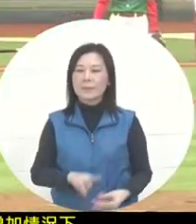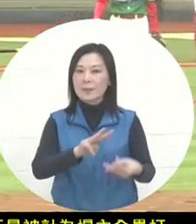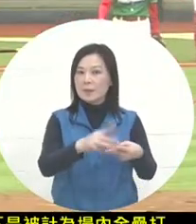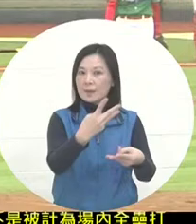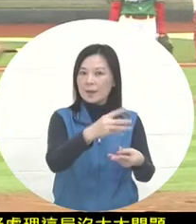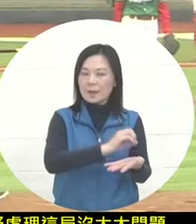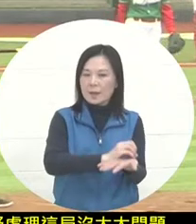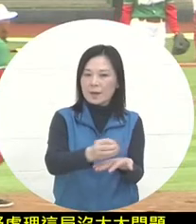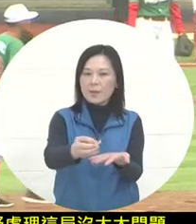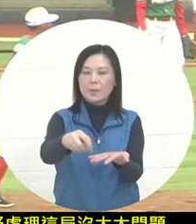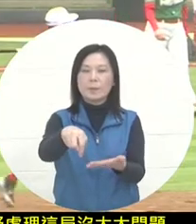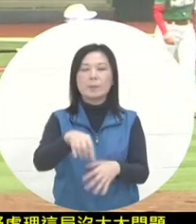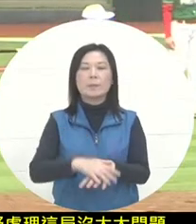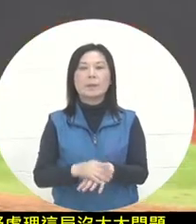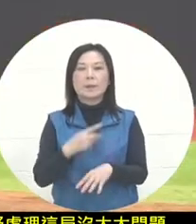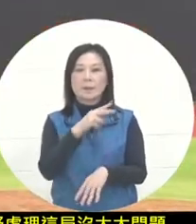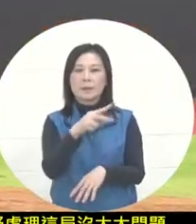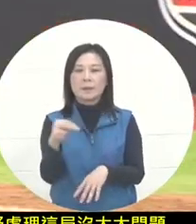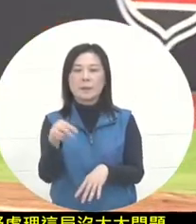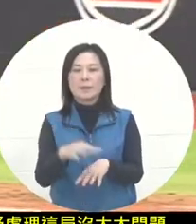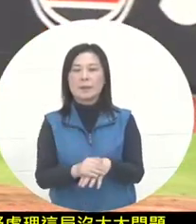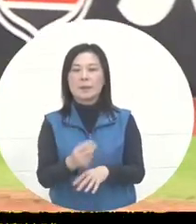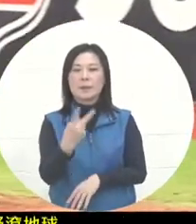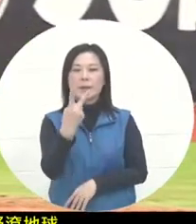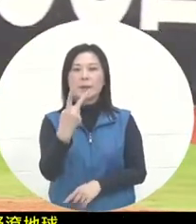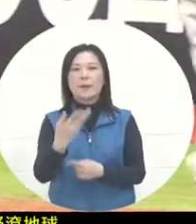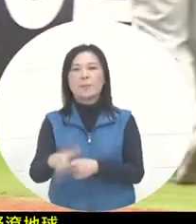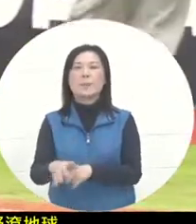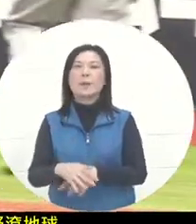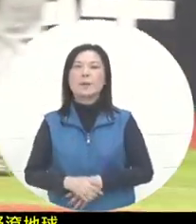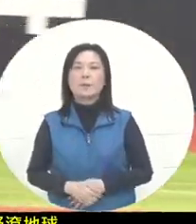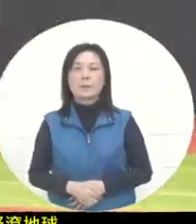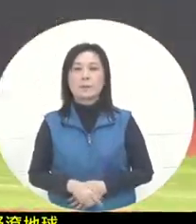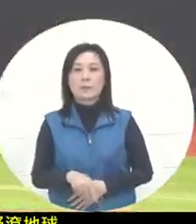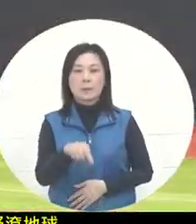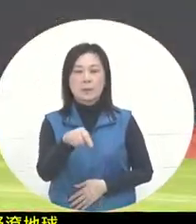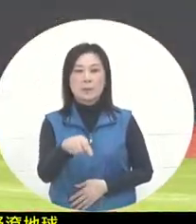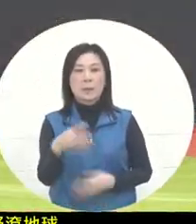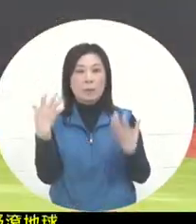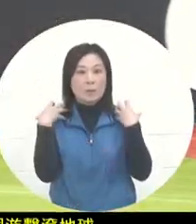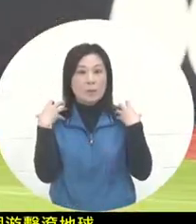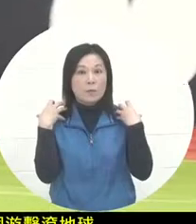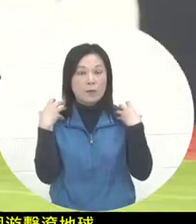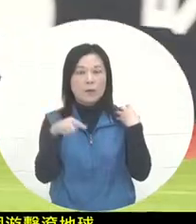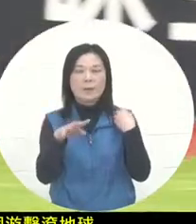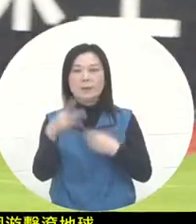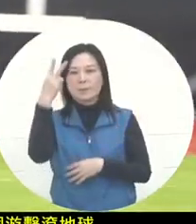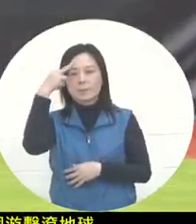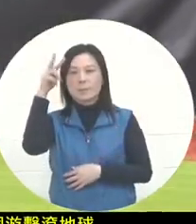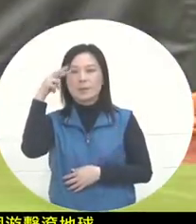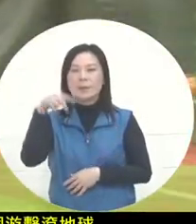and a guerrilla ground ball successfully got two outs. The one who just handled this ball was the shortstop of the Mexican team